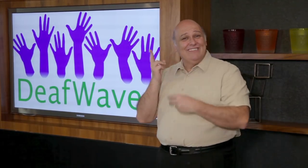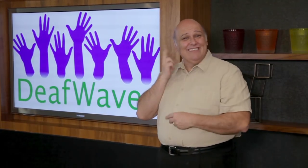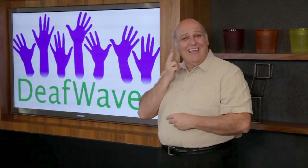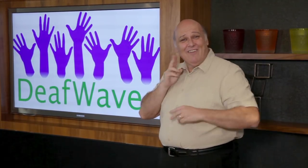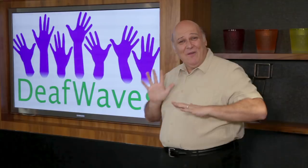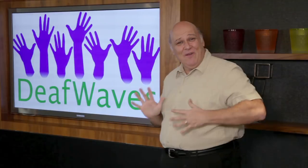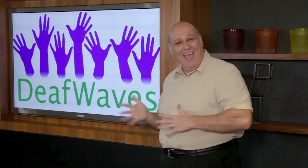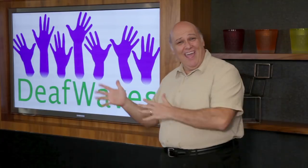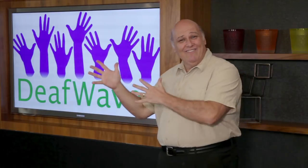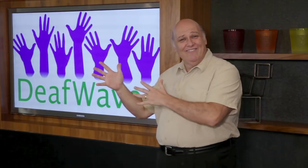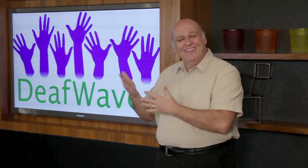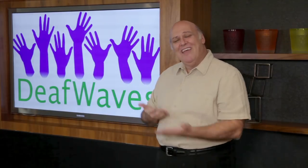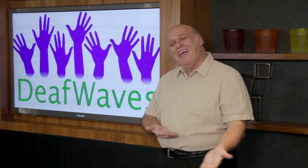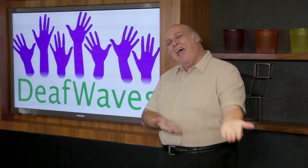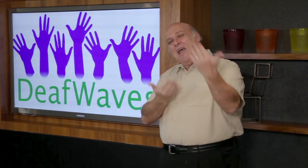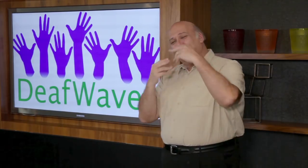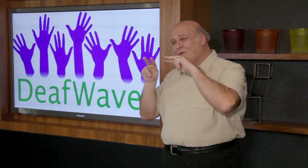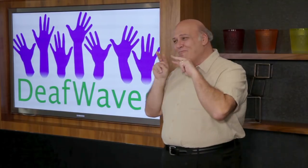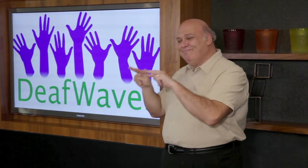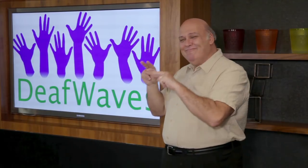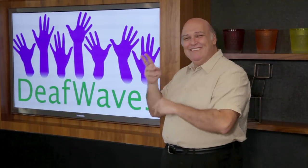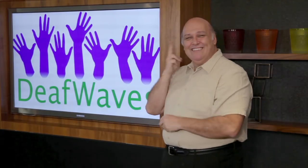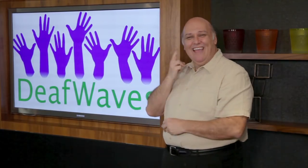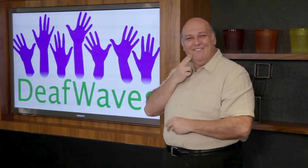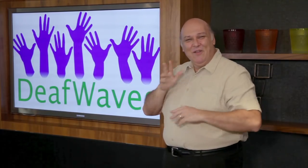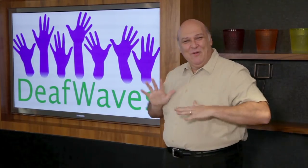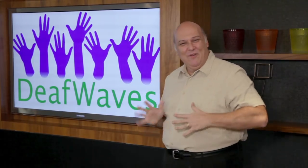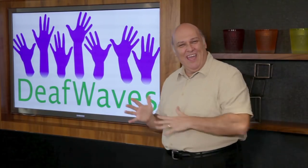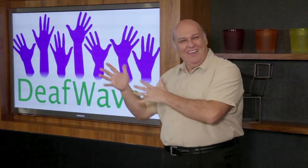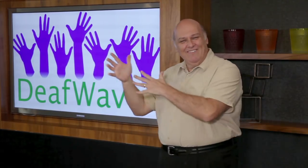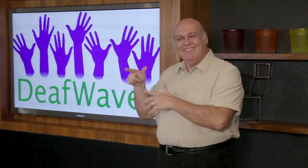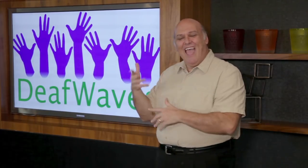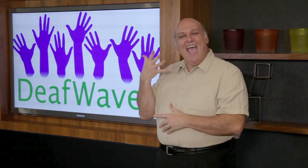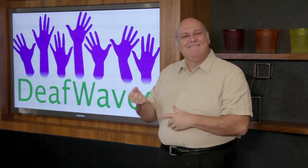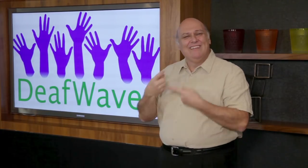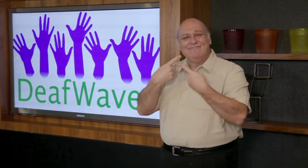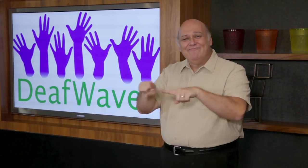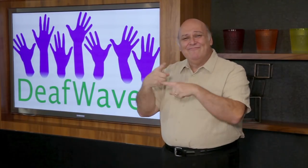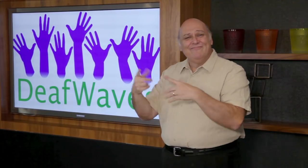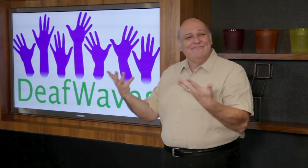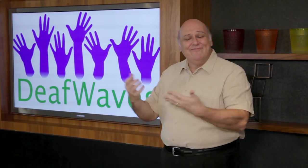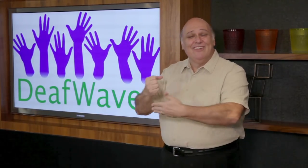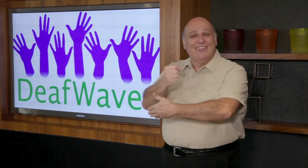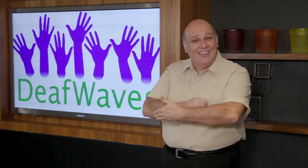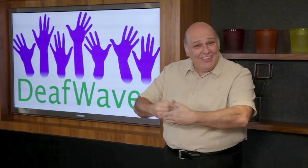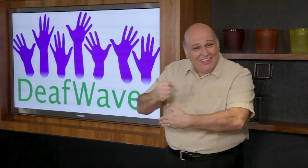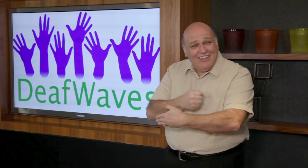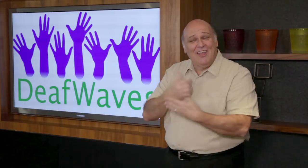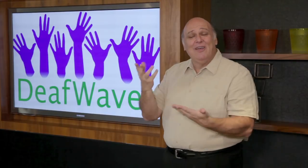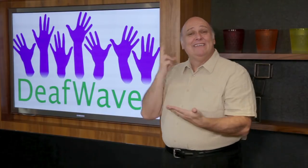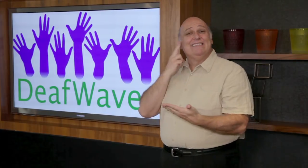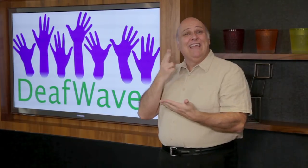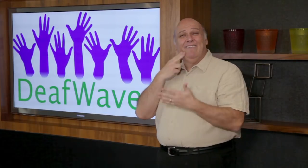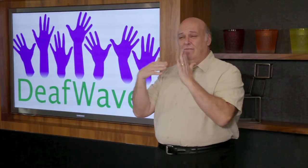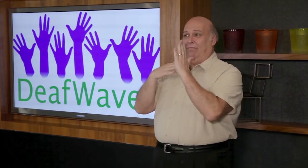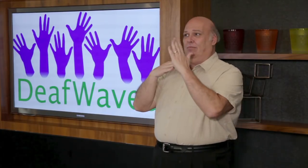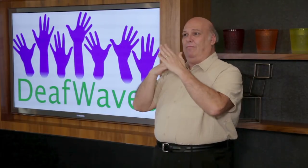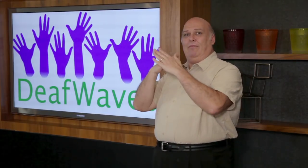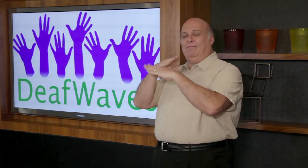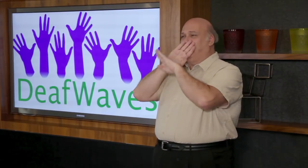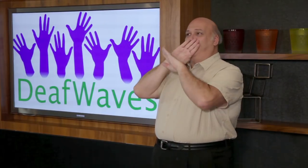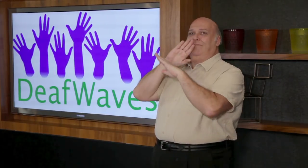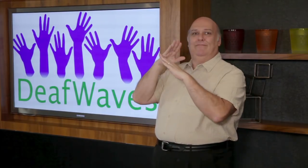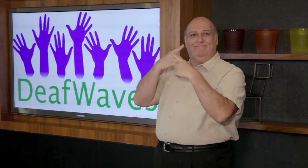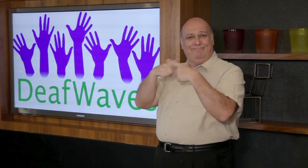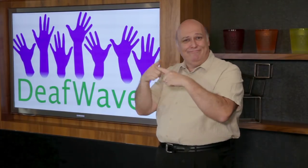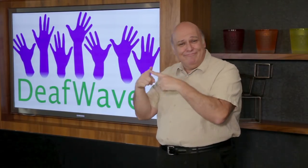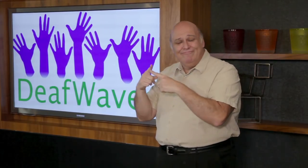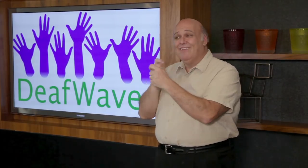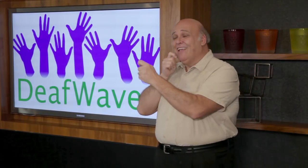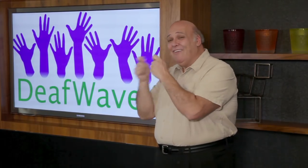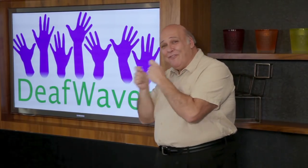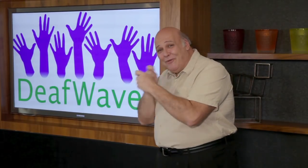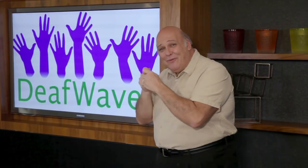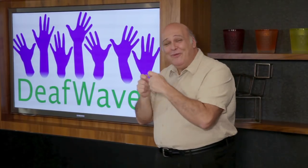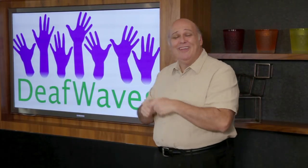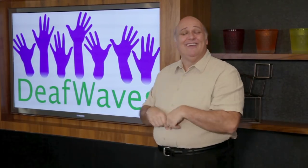join us to watch DeafWaves - something for everyone: CookSign, Deaf Challenge, interview with a Guest,